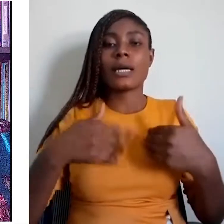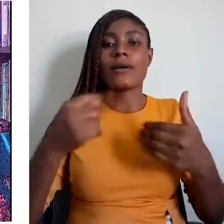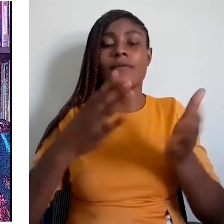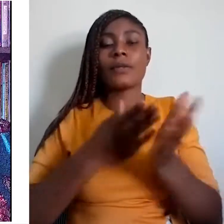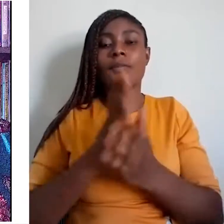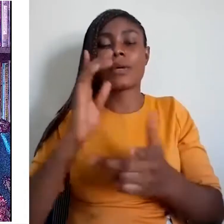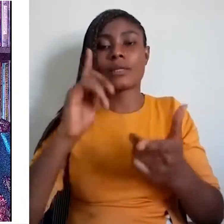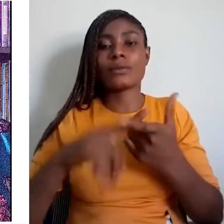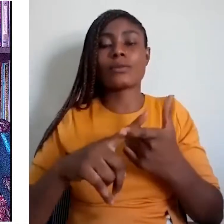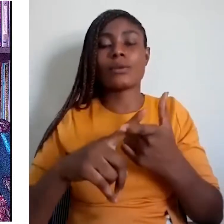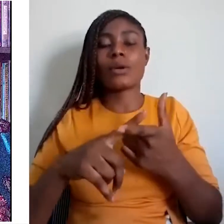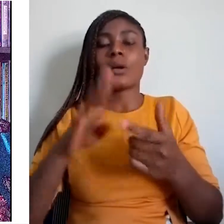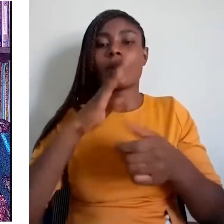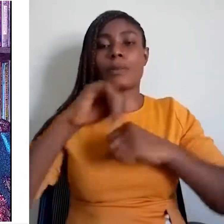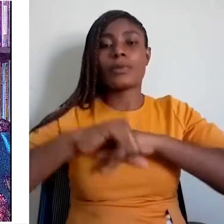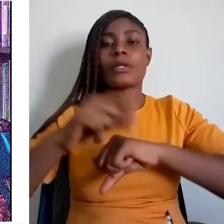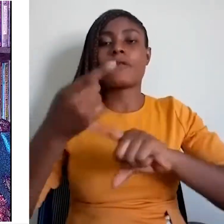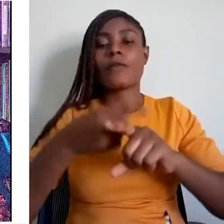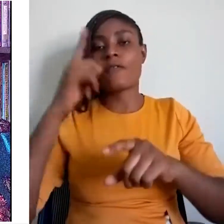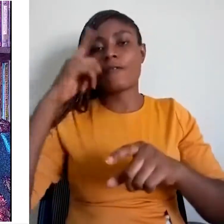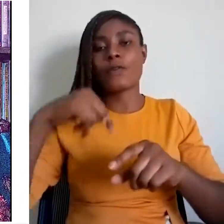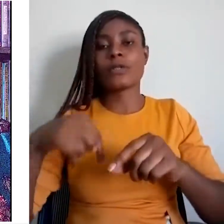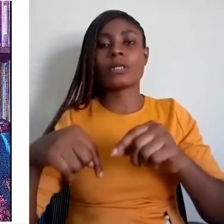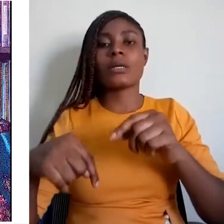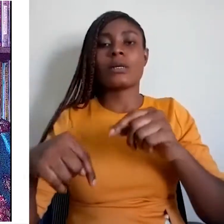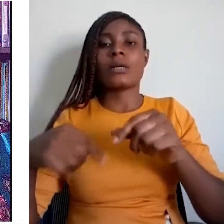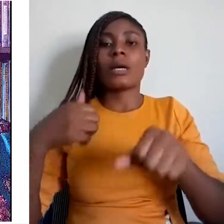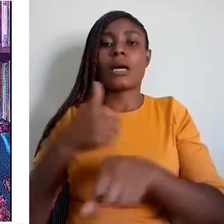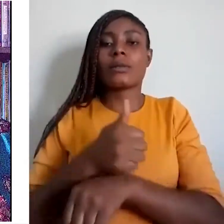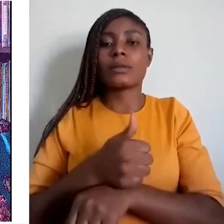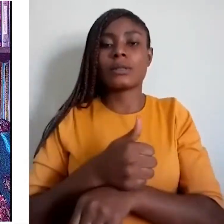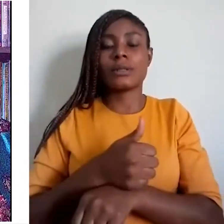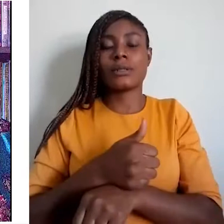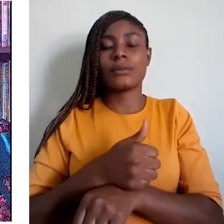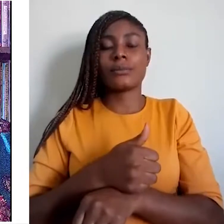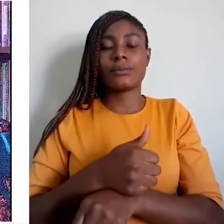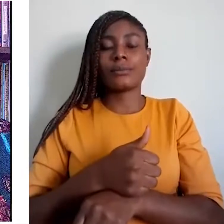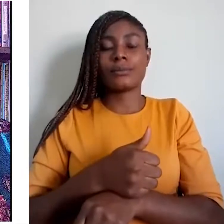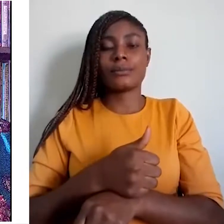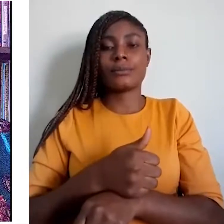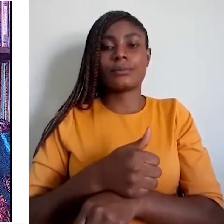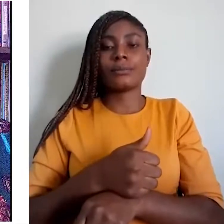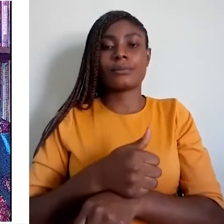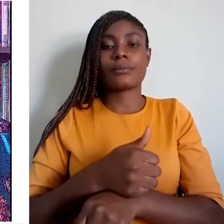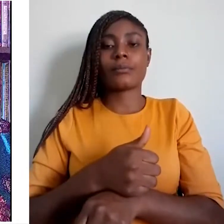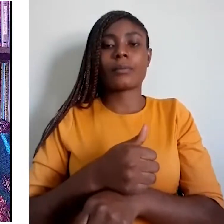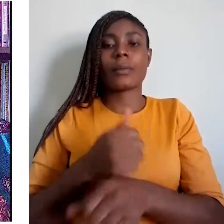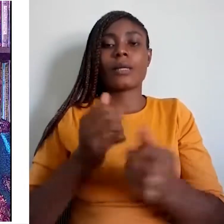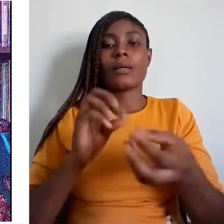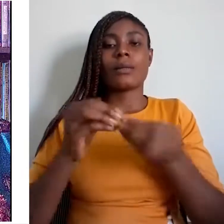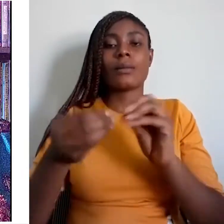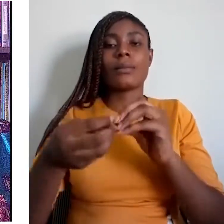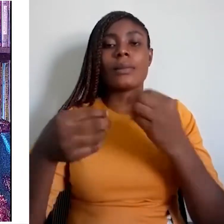in the media, in administration, in the judiciary, in education, etc.